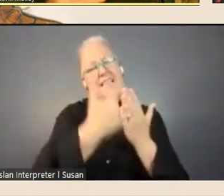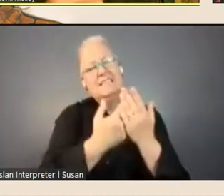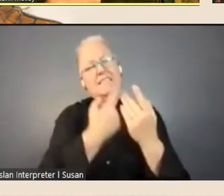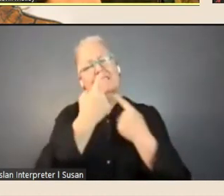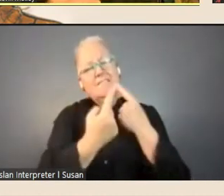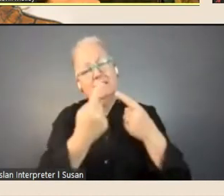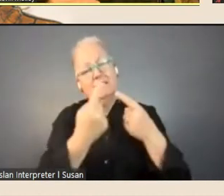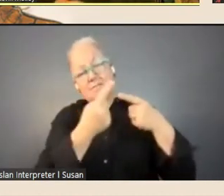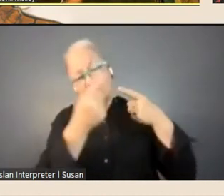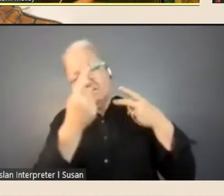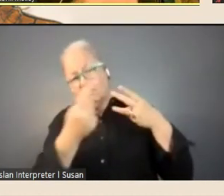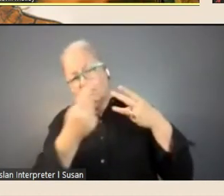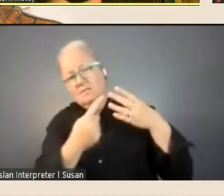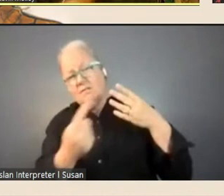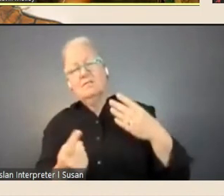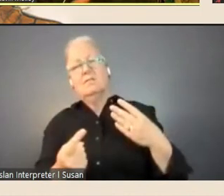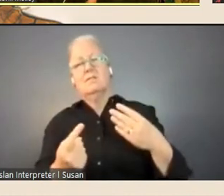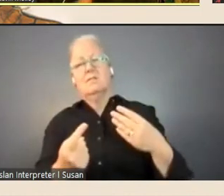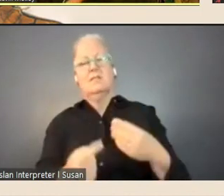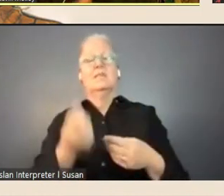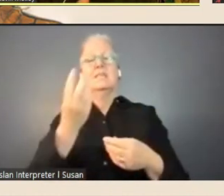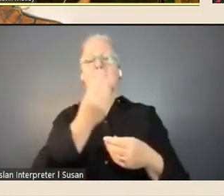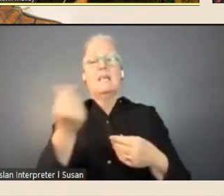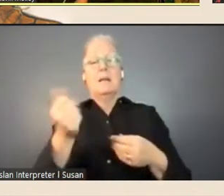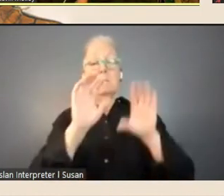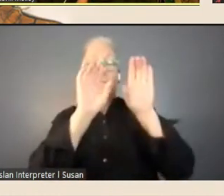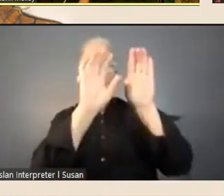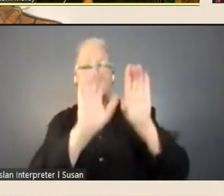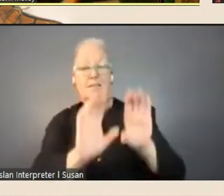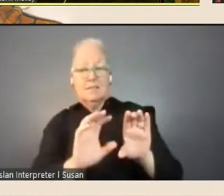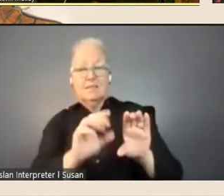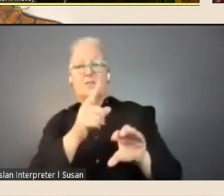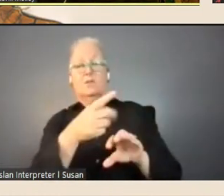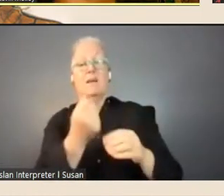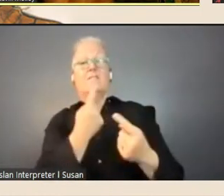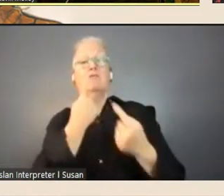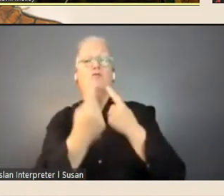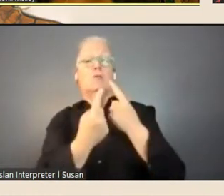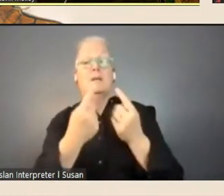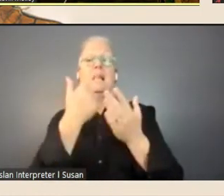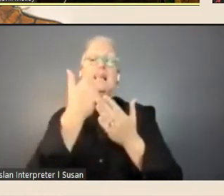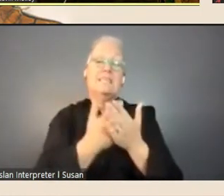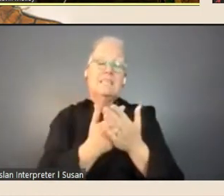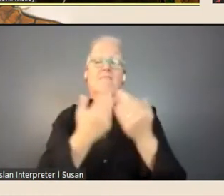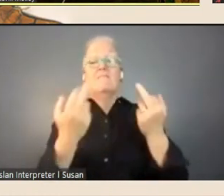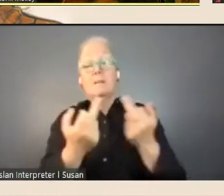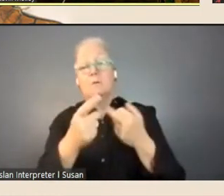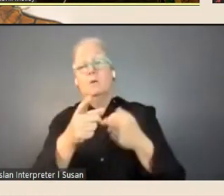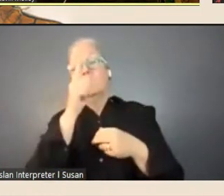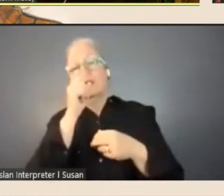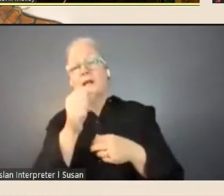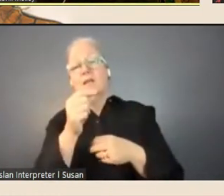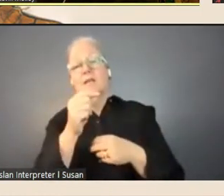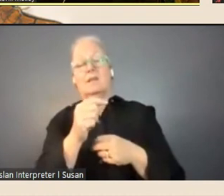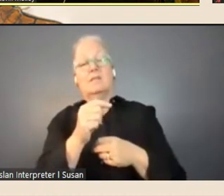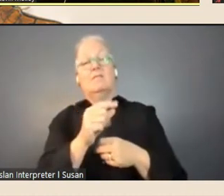there are sections that say, there are descriptive lists that are available that, that you can then sort of ask for, so